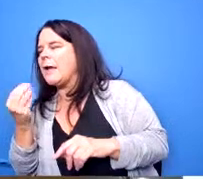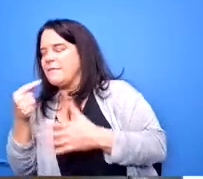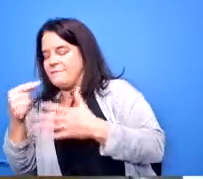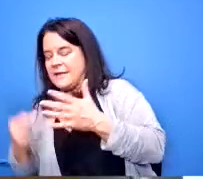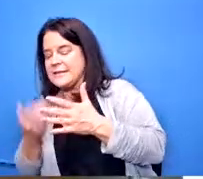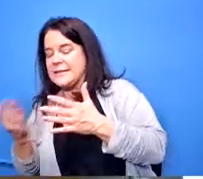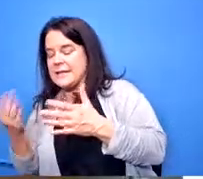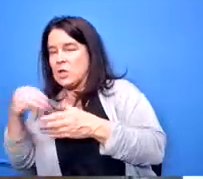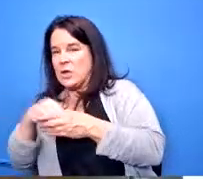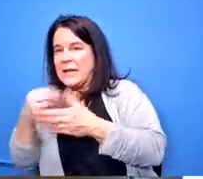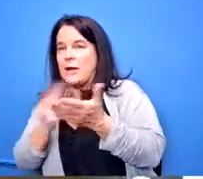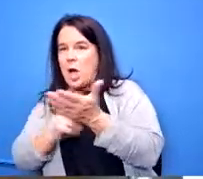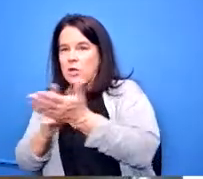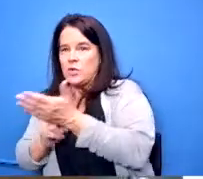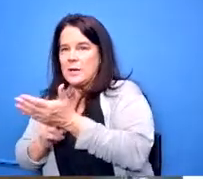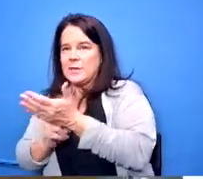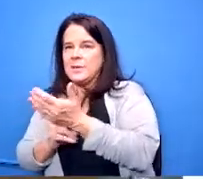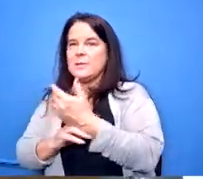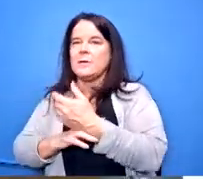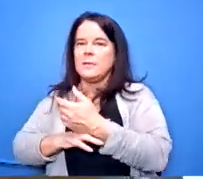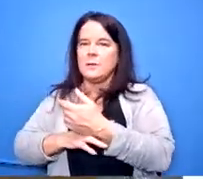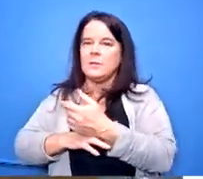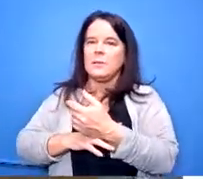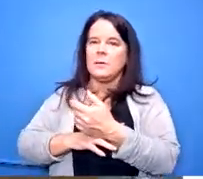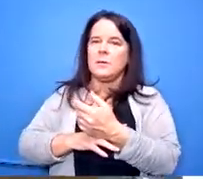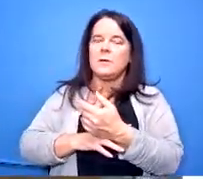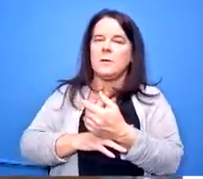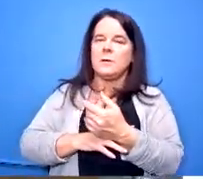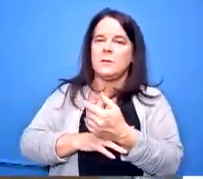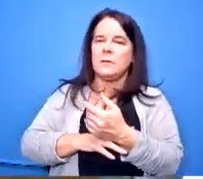the all they know all those things are part of of what we're looking at yes